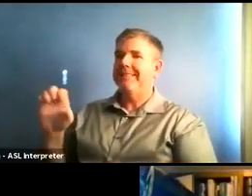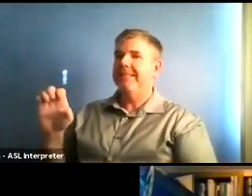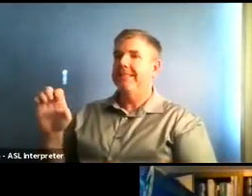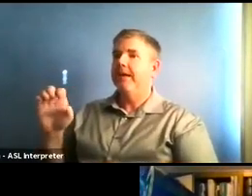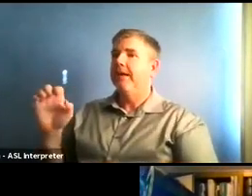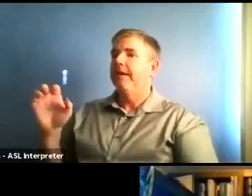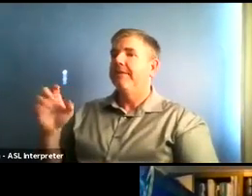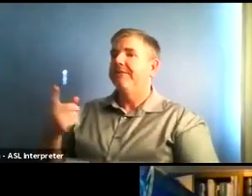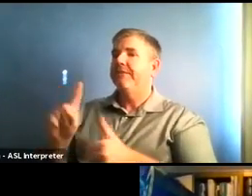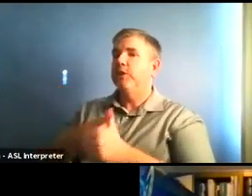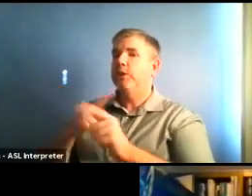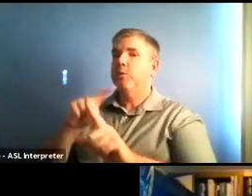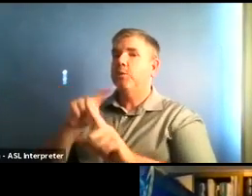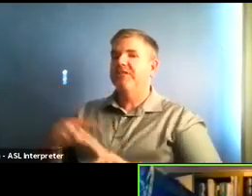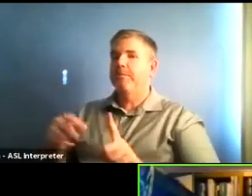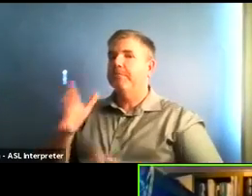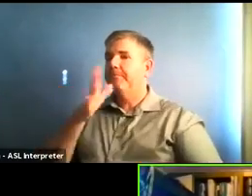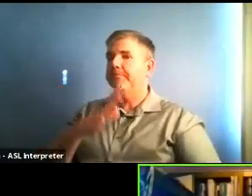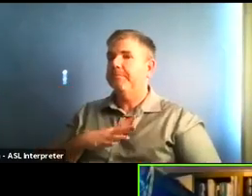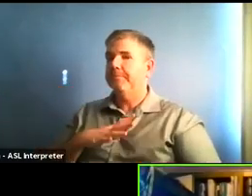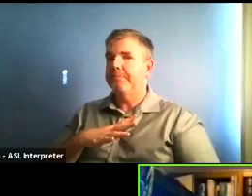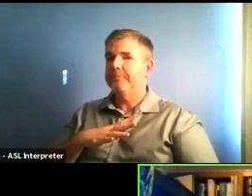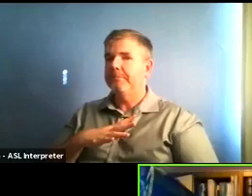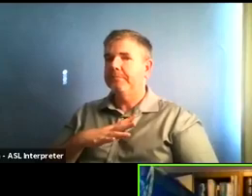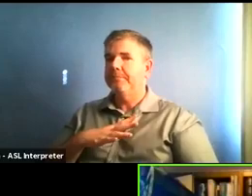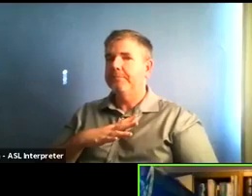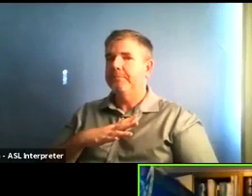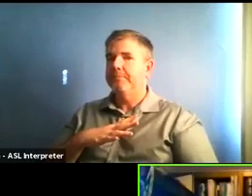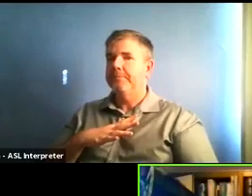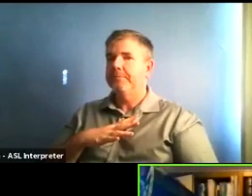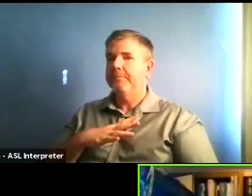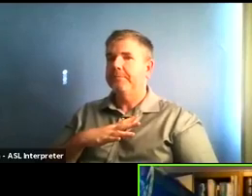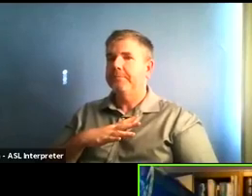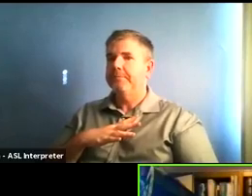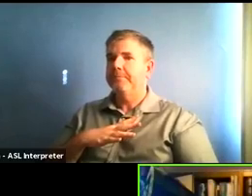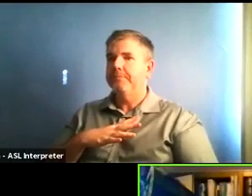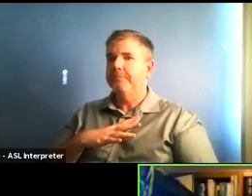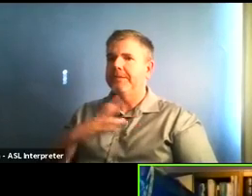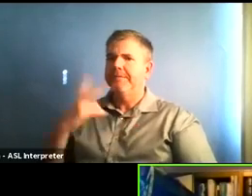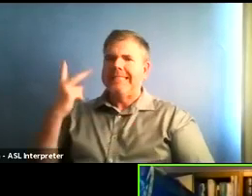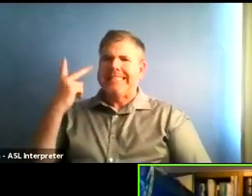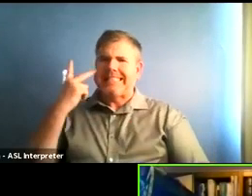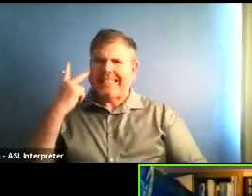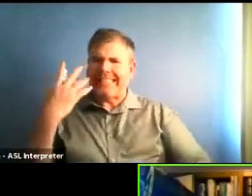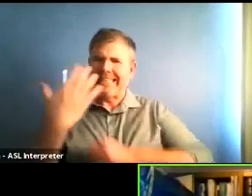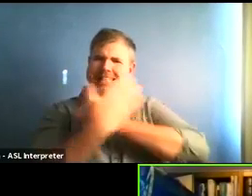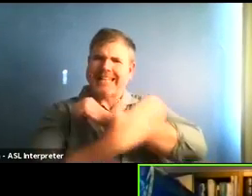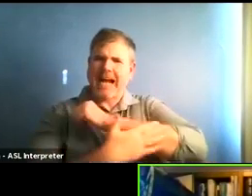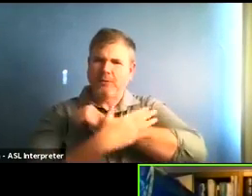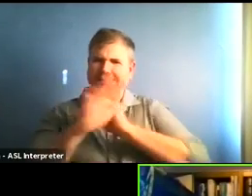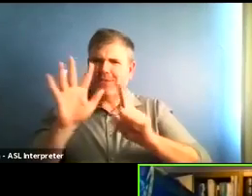We are seeing counties all around us move into the red tier. I think Sonoma County and Contra Costa